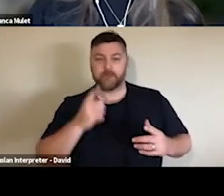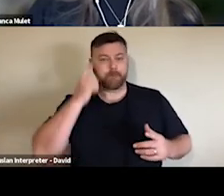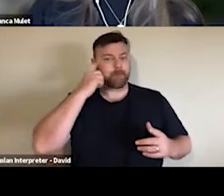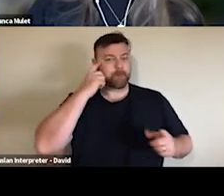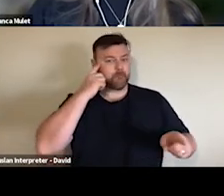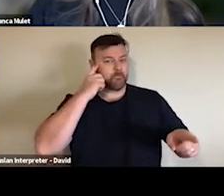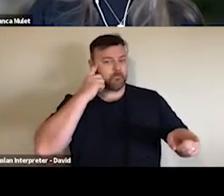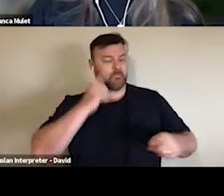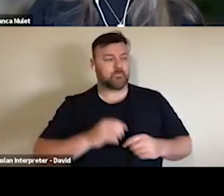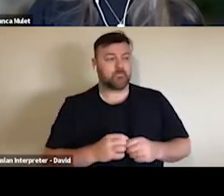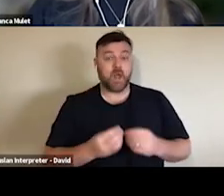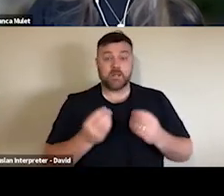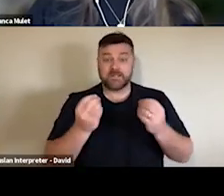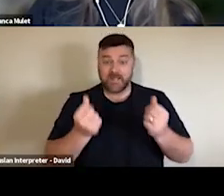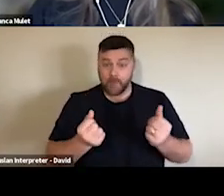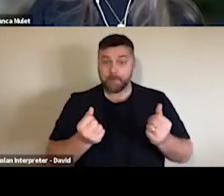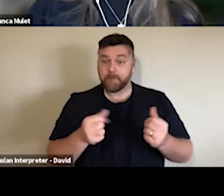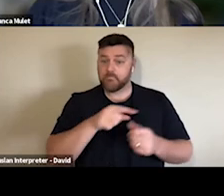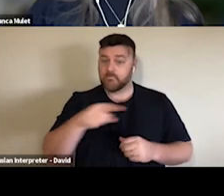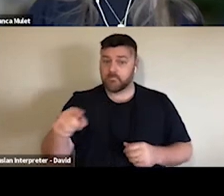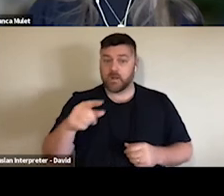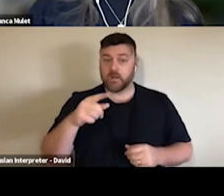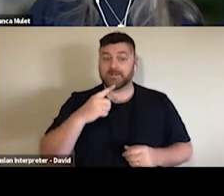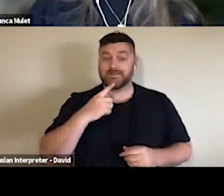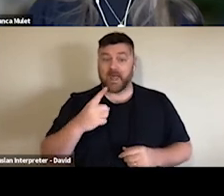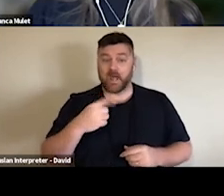I think it's also been really interesting to see things like how far ahead people are